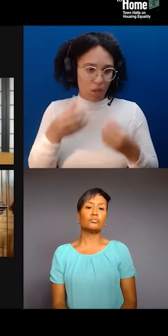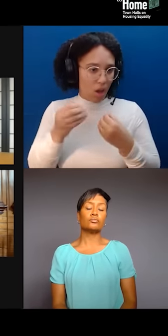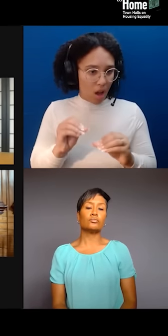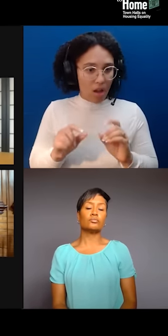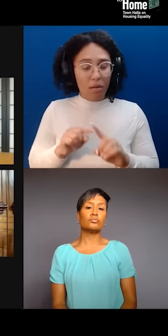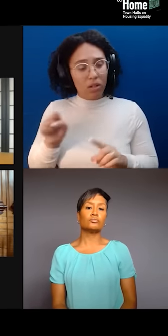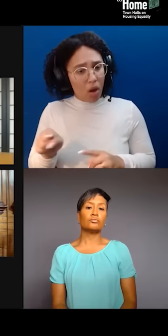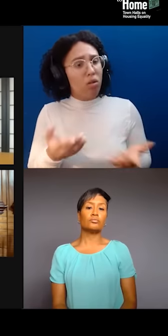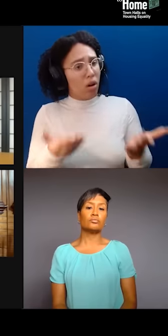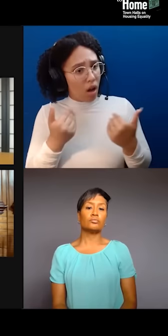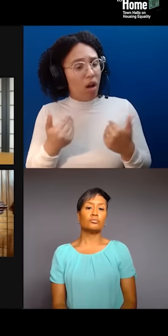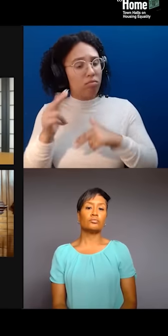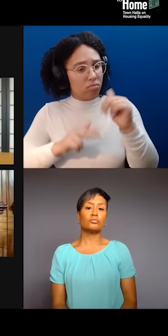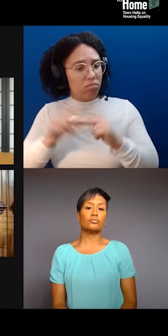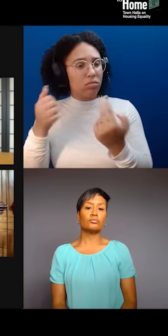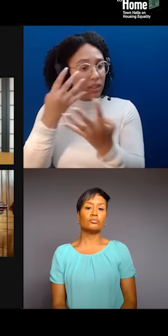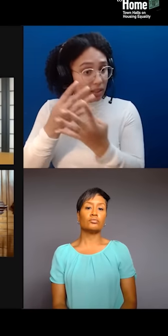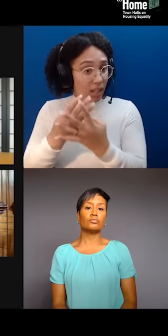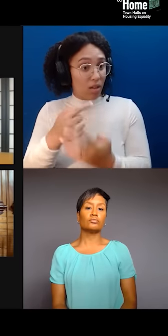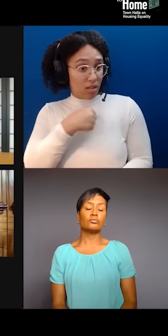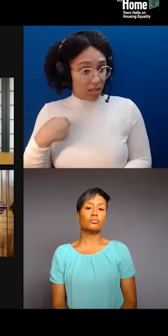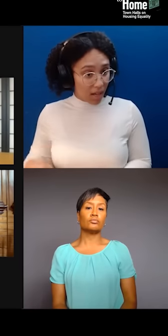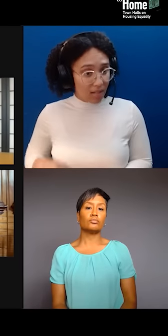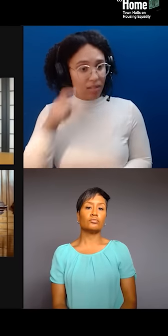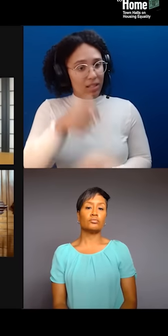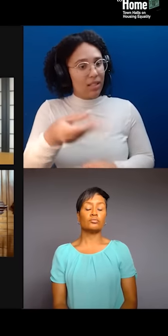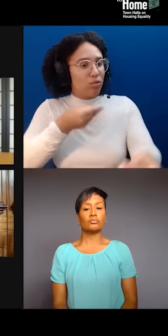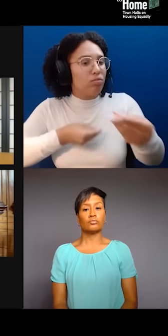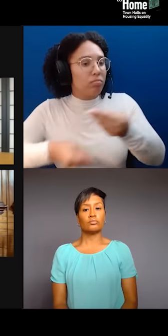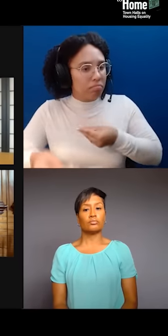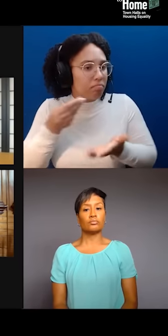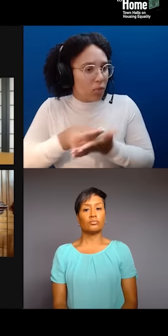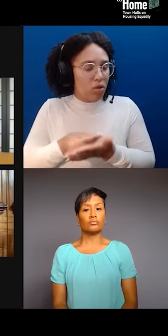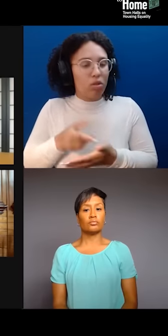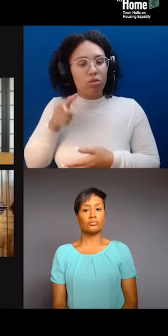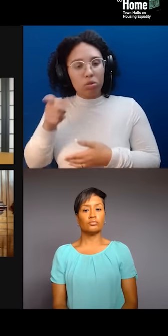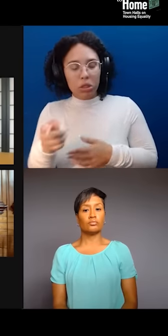So, she negotiated some money back to the Museum of Chinese in America, and they basically...